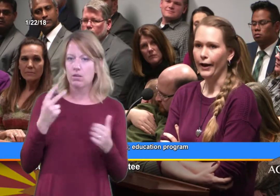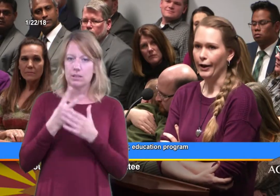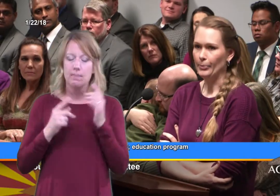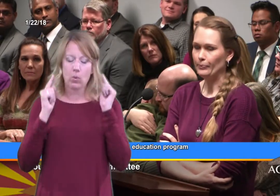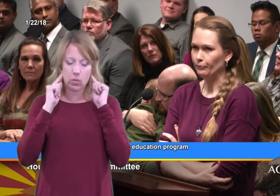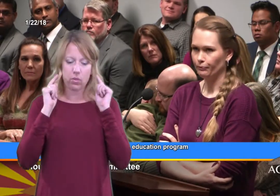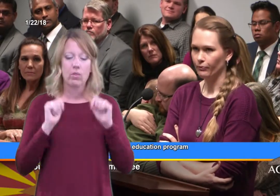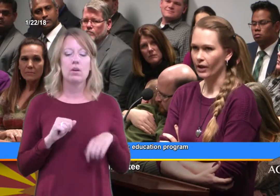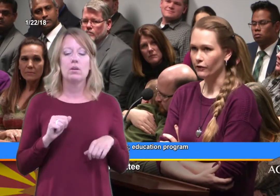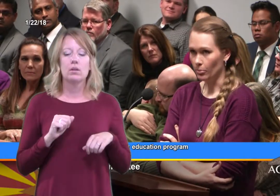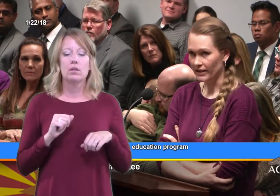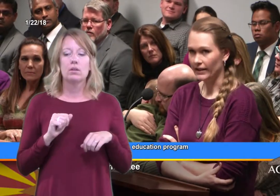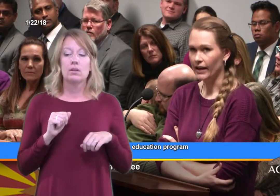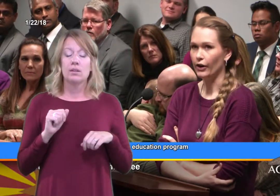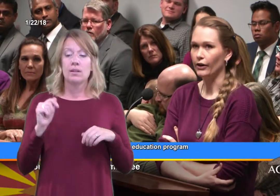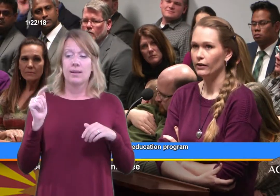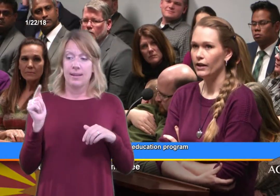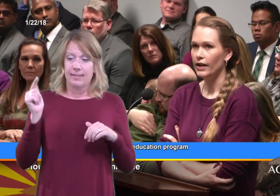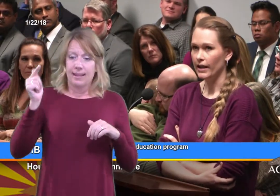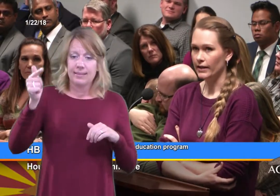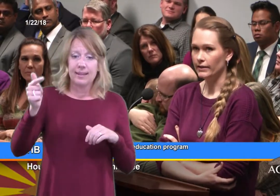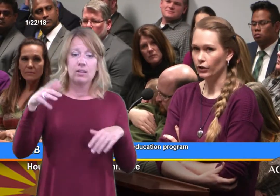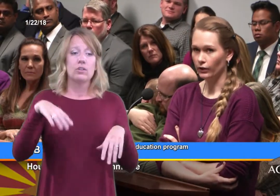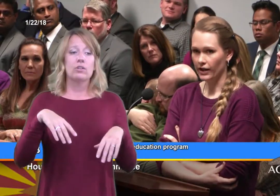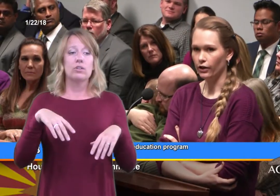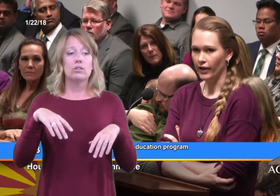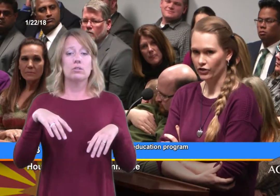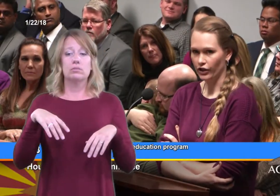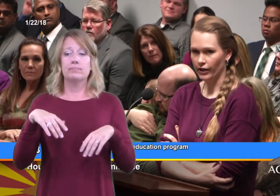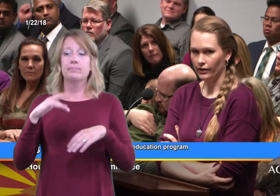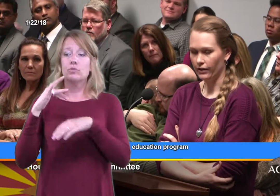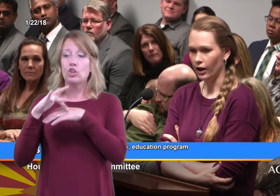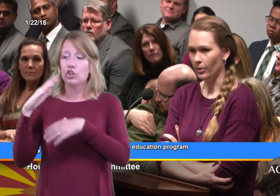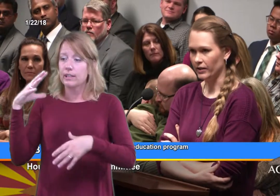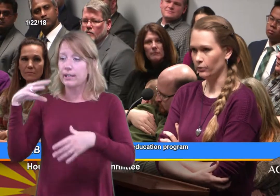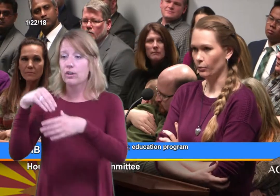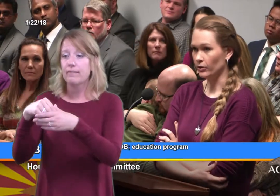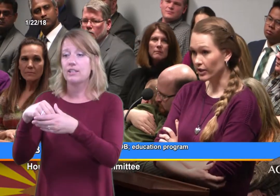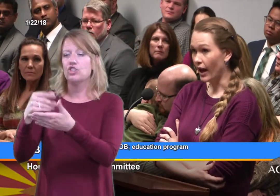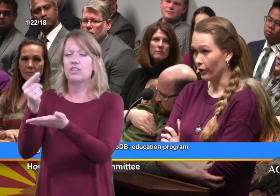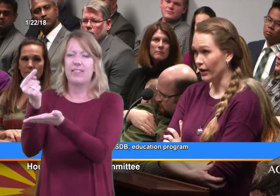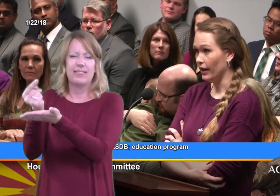A few months later his early intervention therapist was retiring